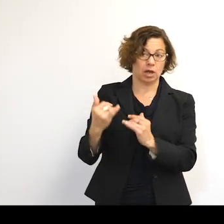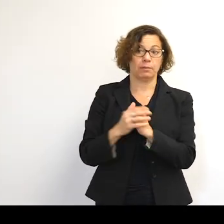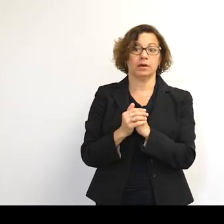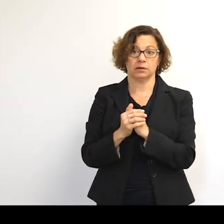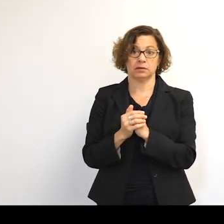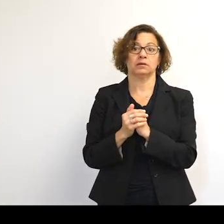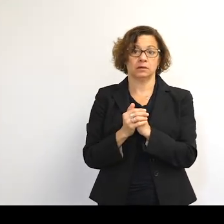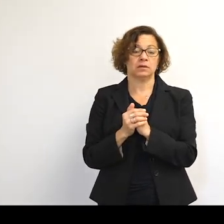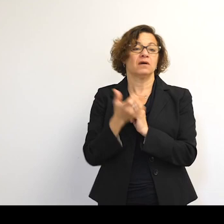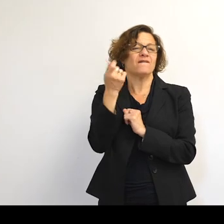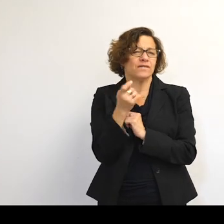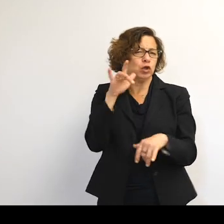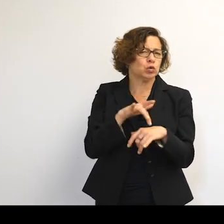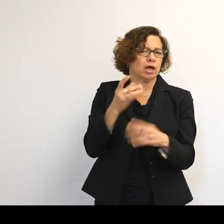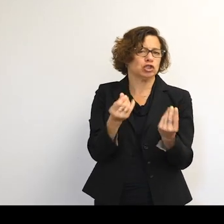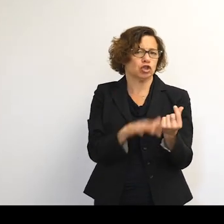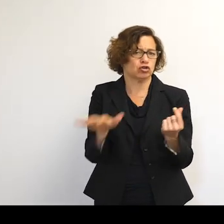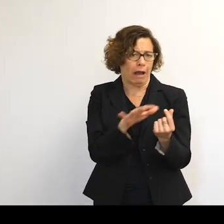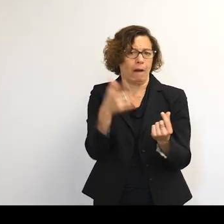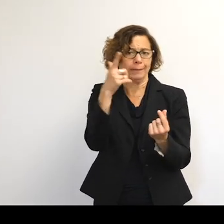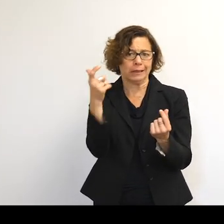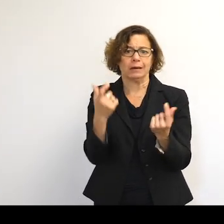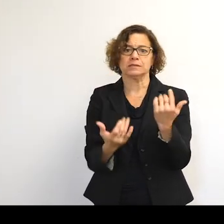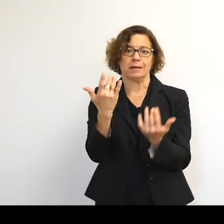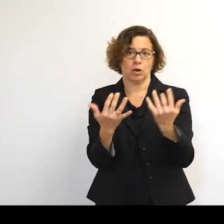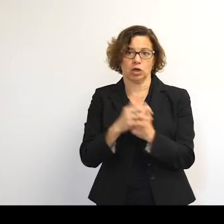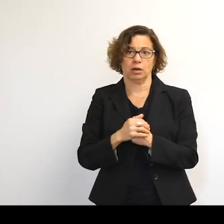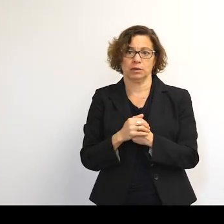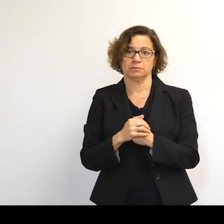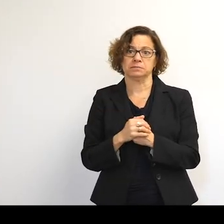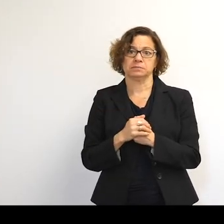But very few of them reach the ground, because they all burn up.